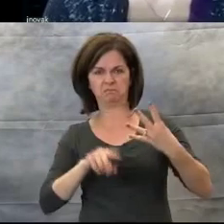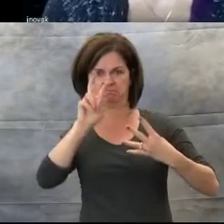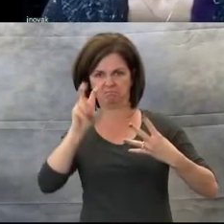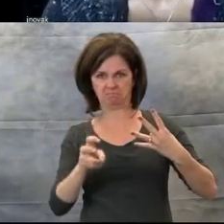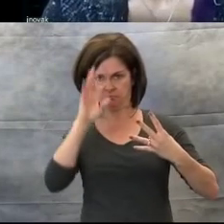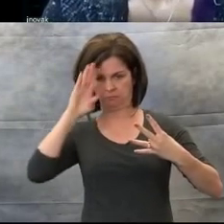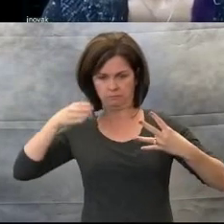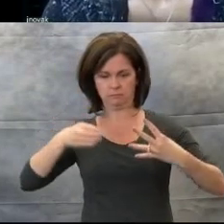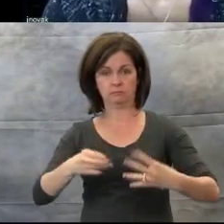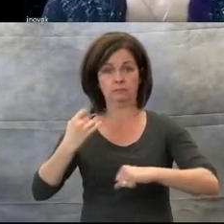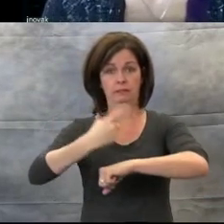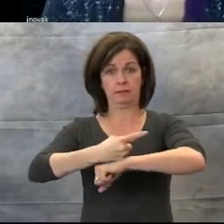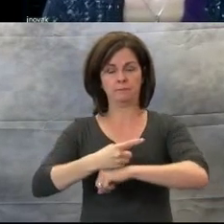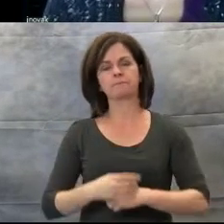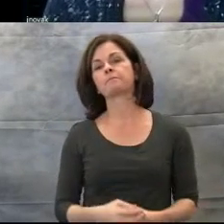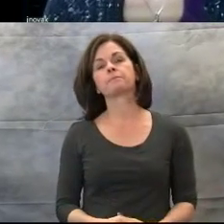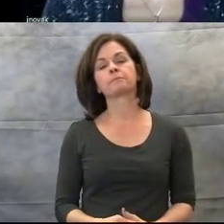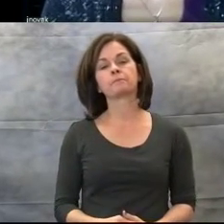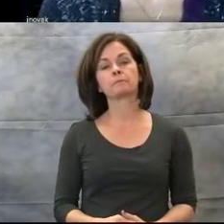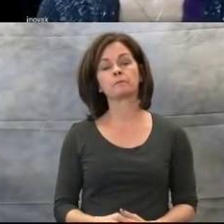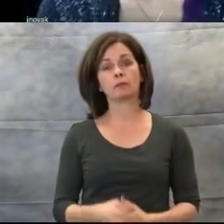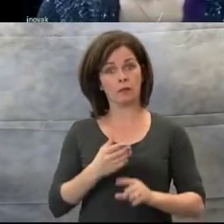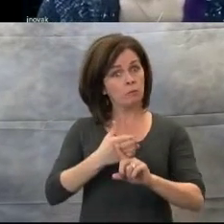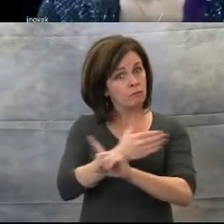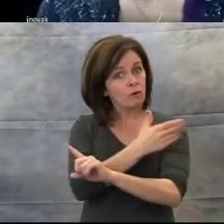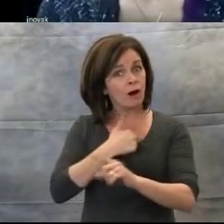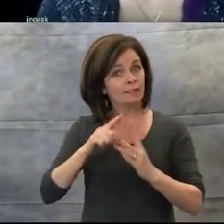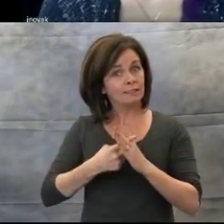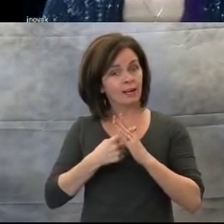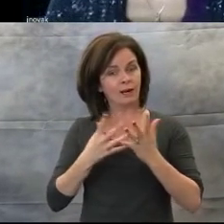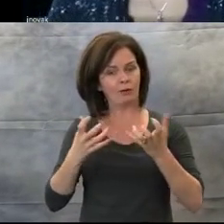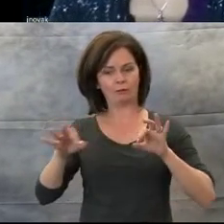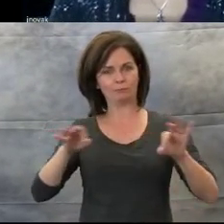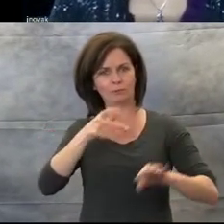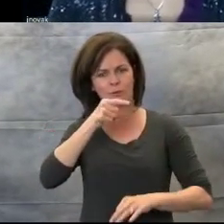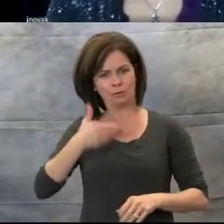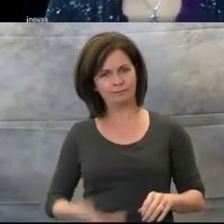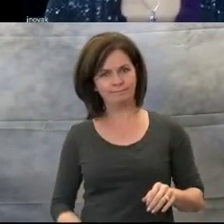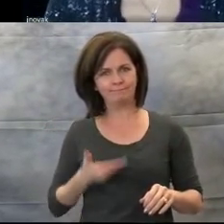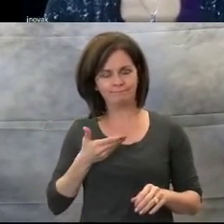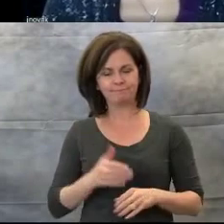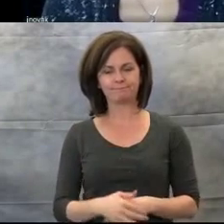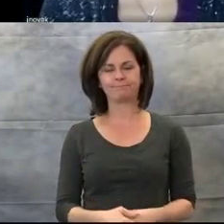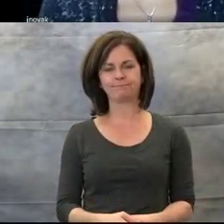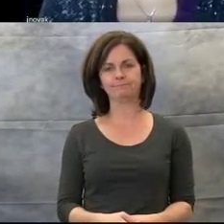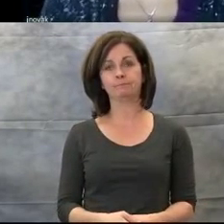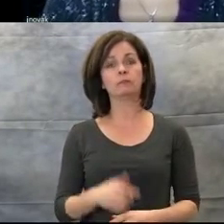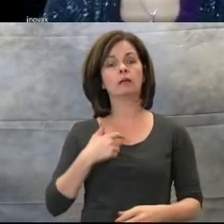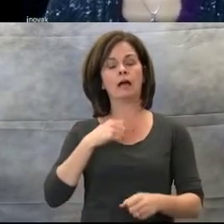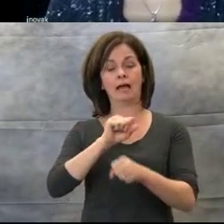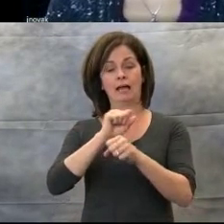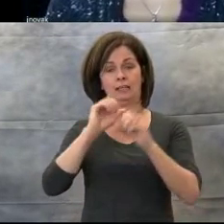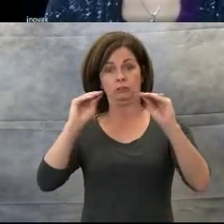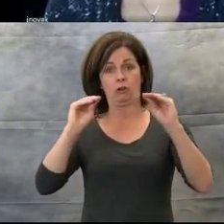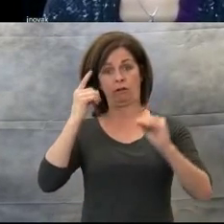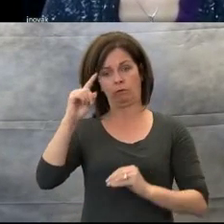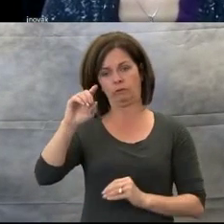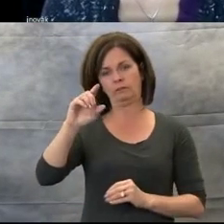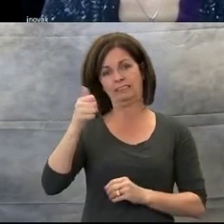Before I get started, I'd like to tell you a little bit about myself. I taught for ten years at the Colorado School for the Deaf and the Blind.